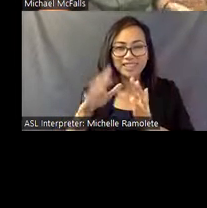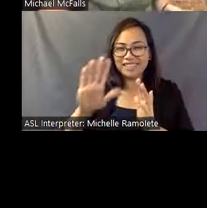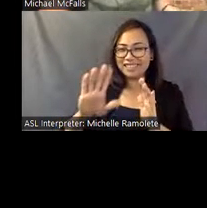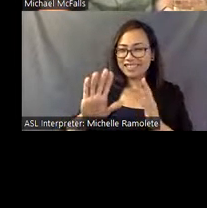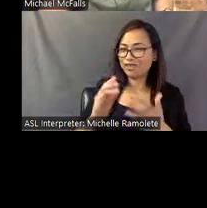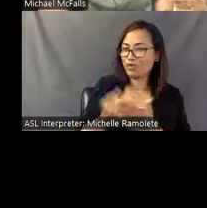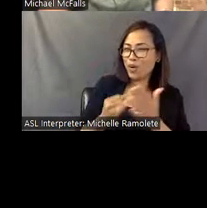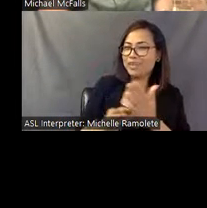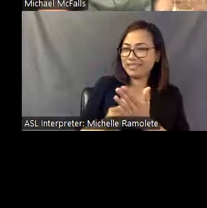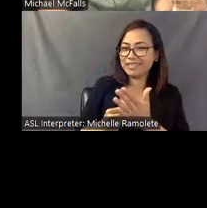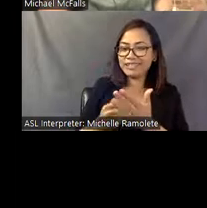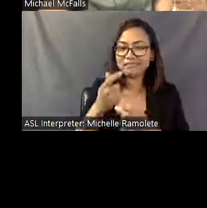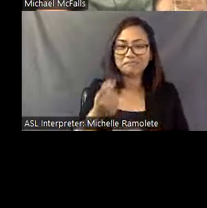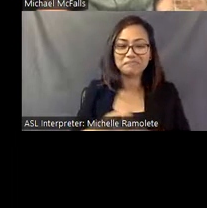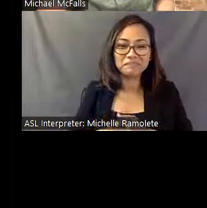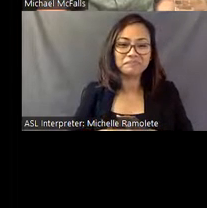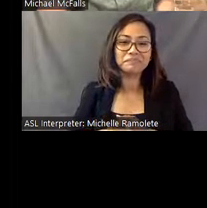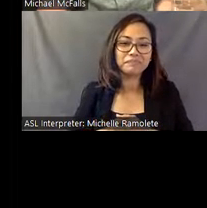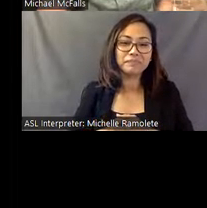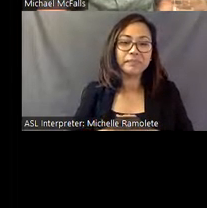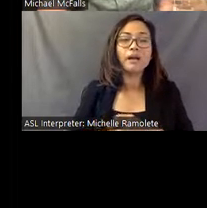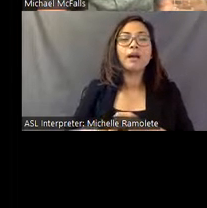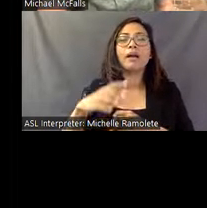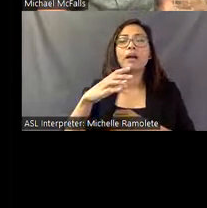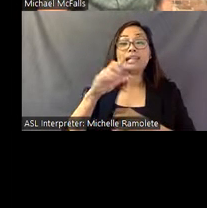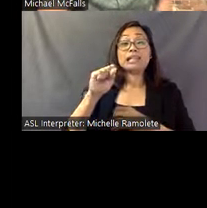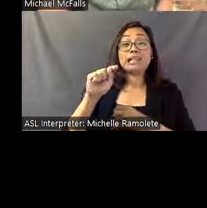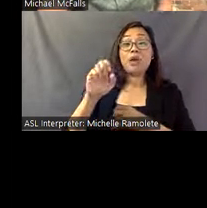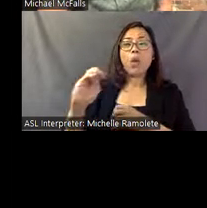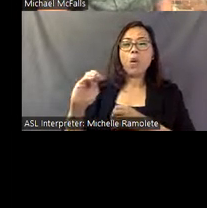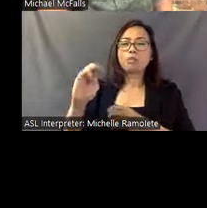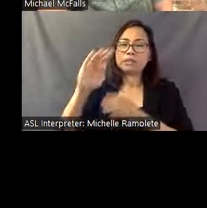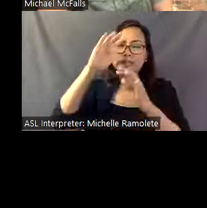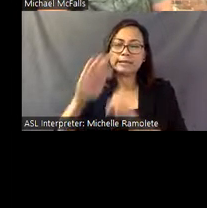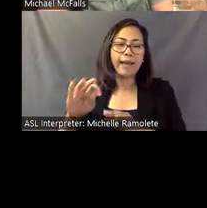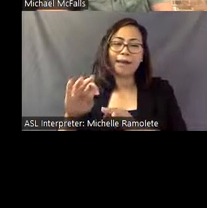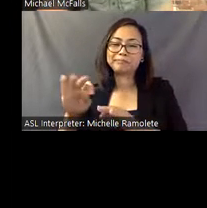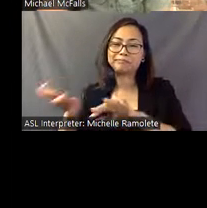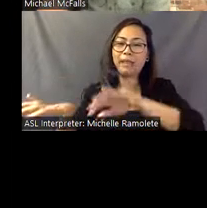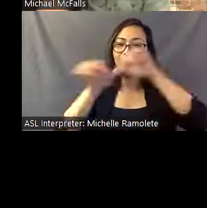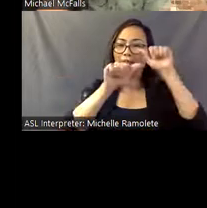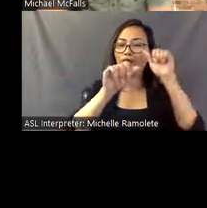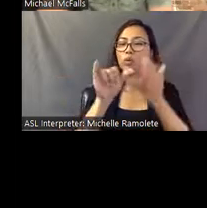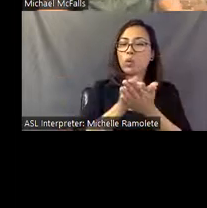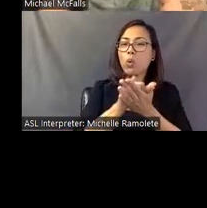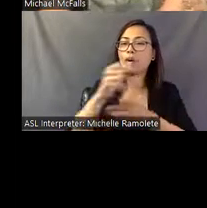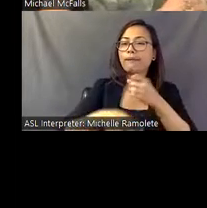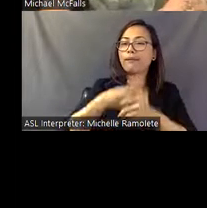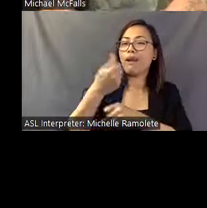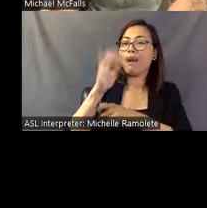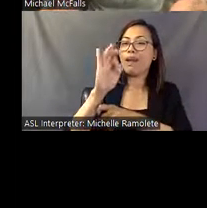St. OEM left New York for good in 1956, only a few months after the Village Voice made